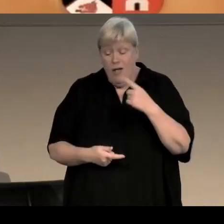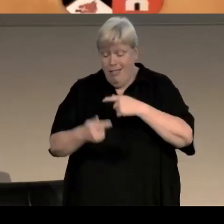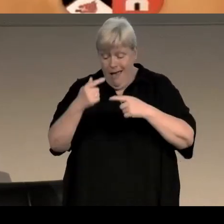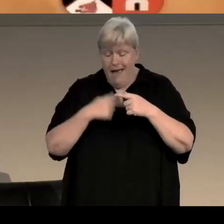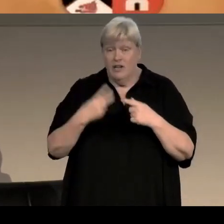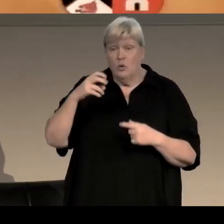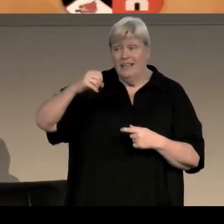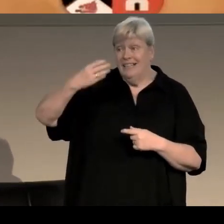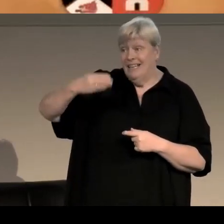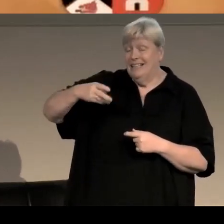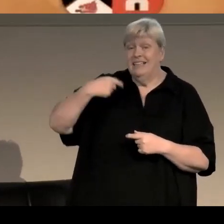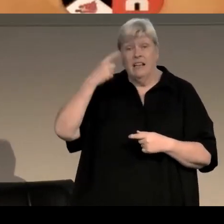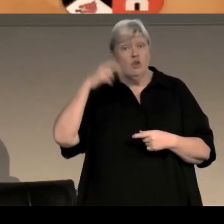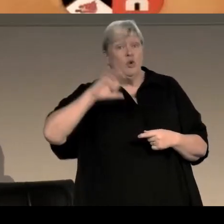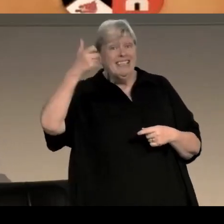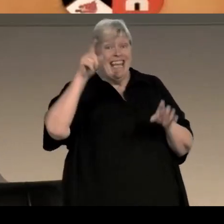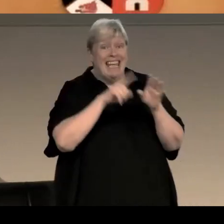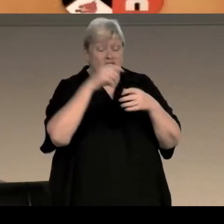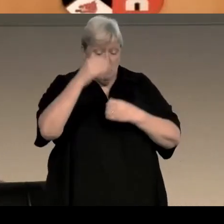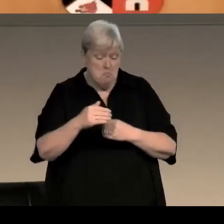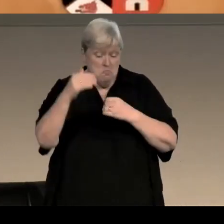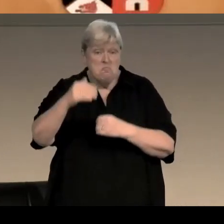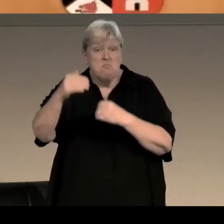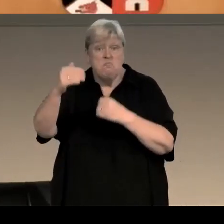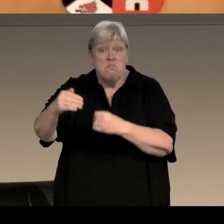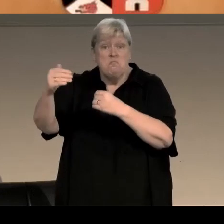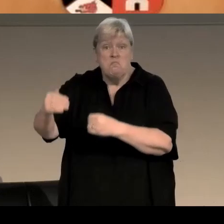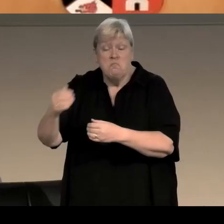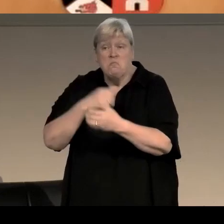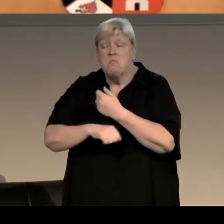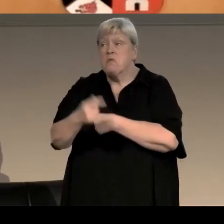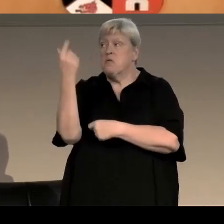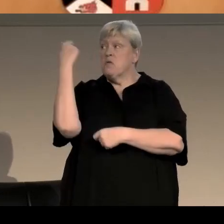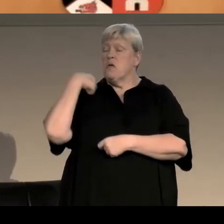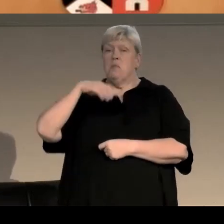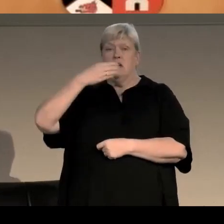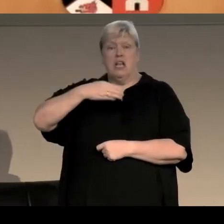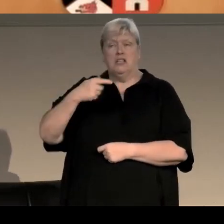If i do it in ten year chunks, that takes me back to 1979, and I thought about 1979